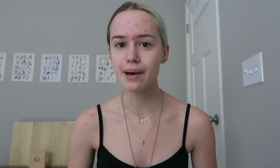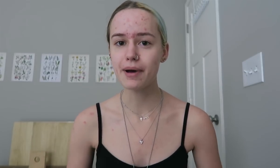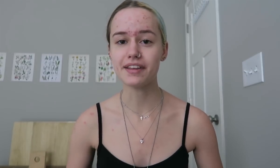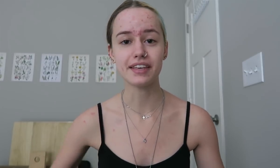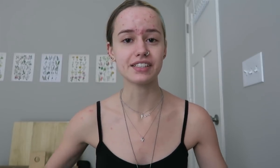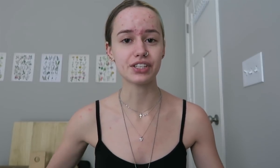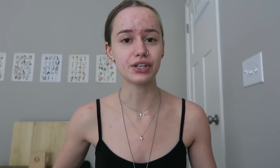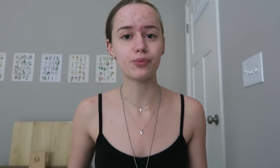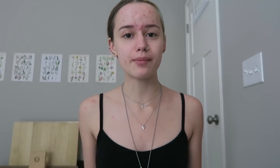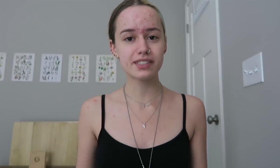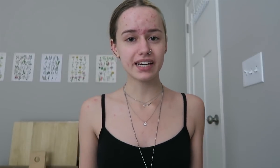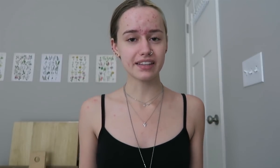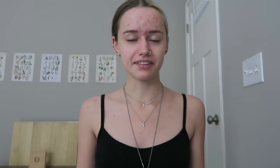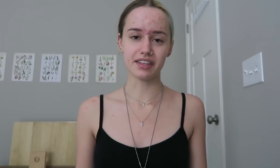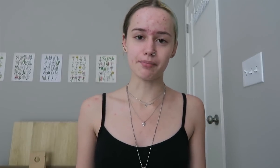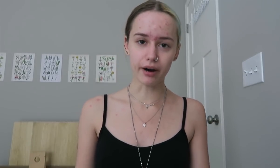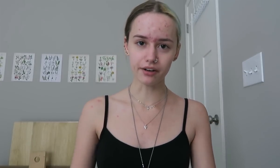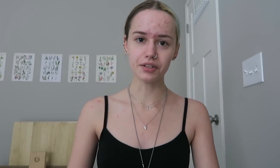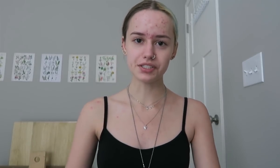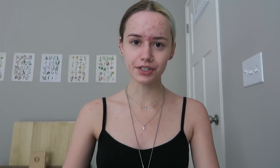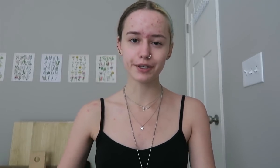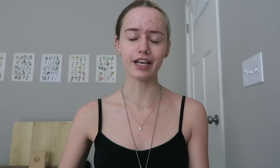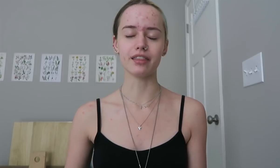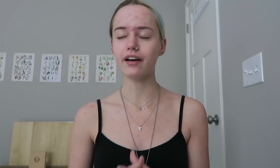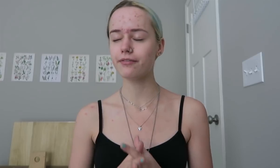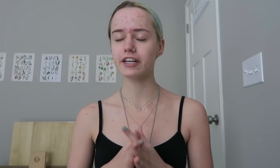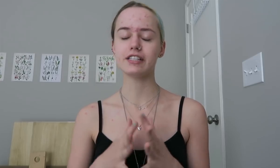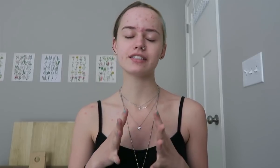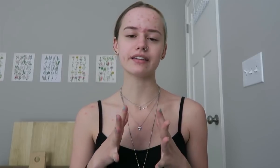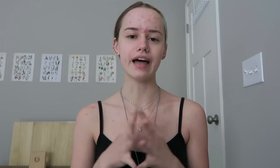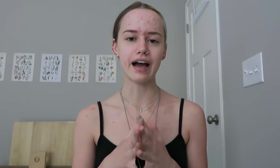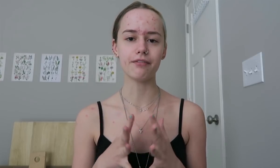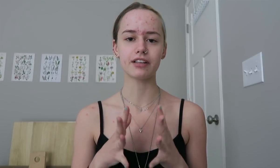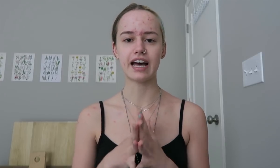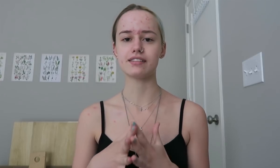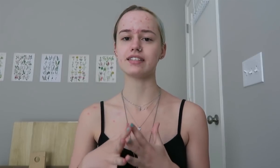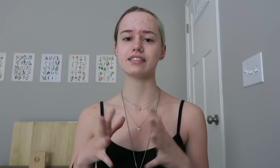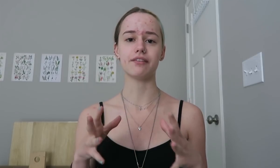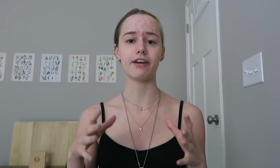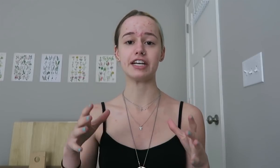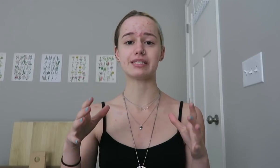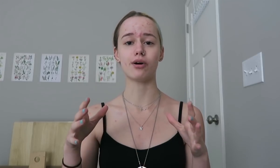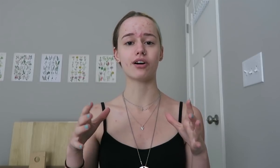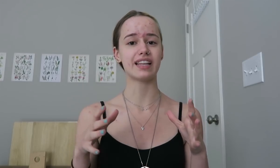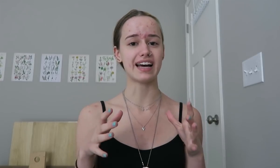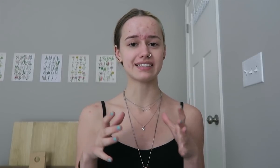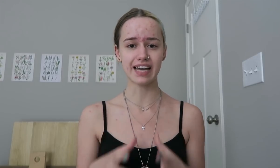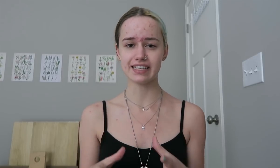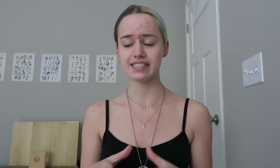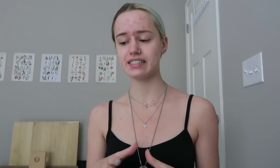all up, I think it's a good website, I think the model is good, I love that it's live classes and very small class sizes,